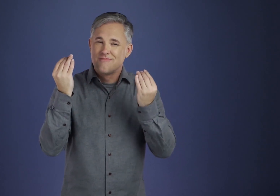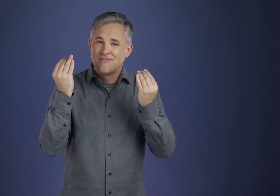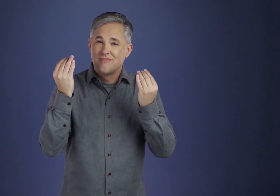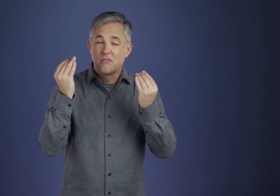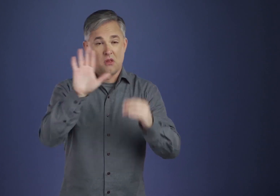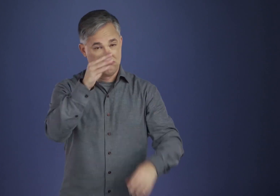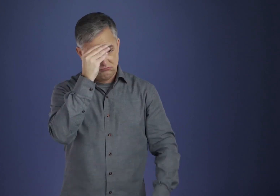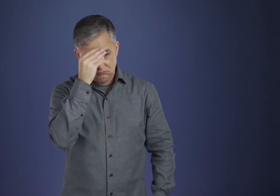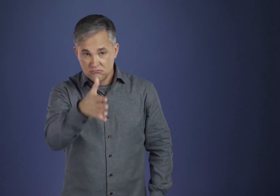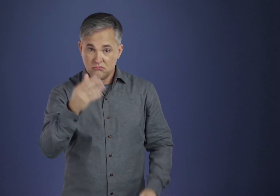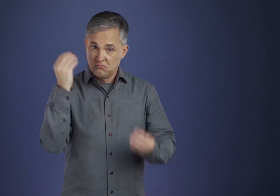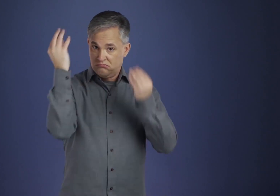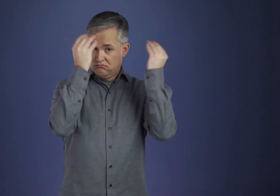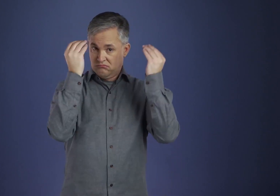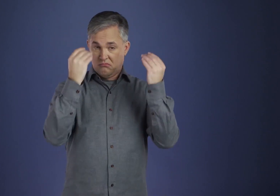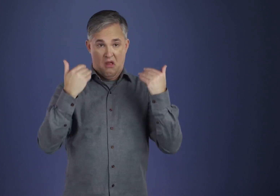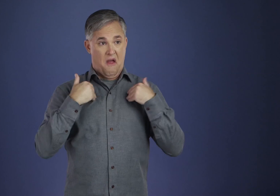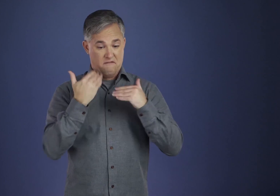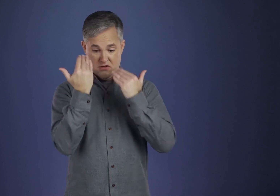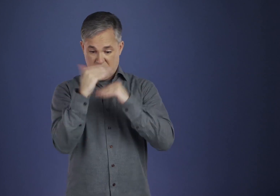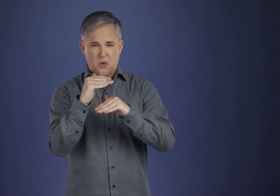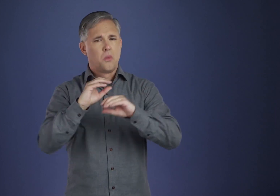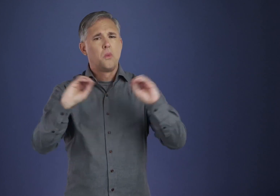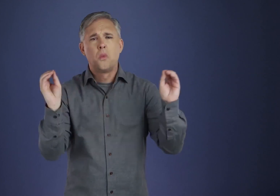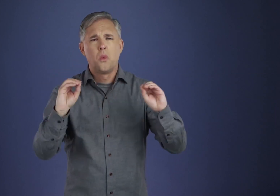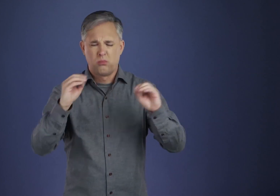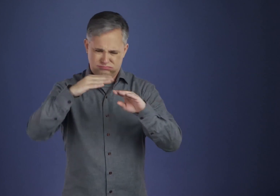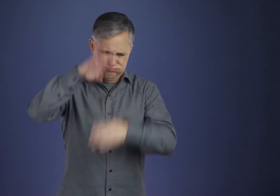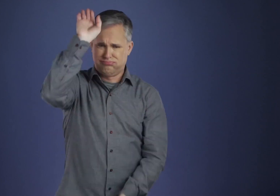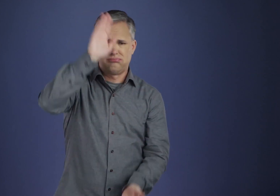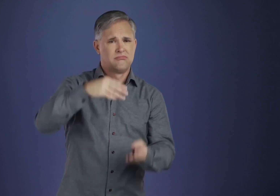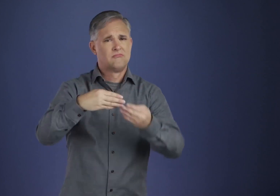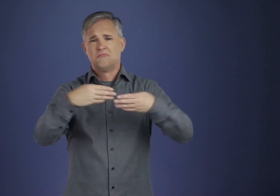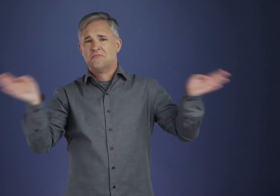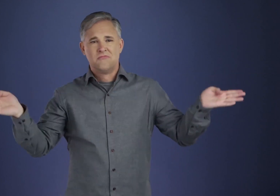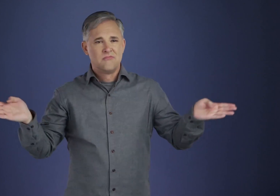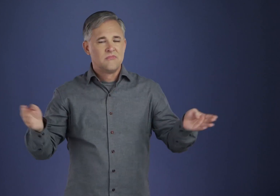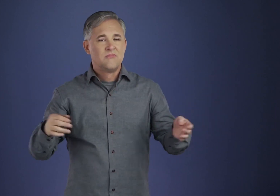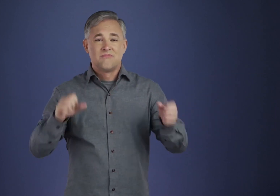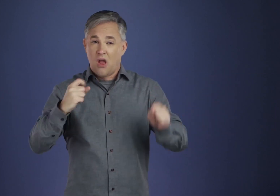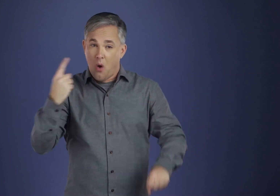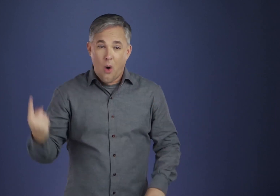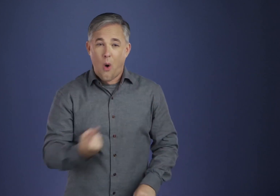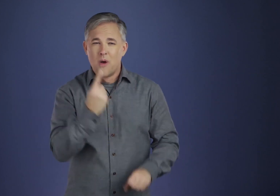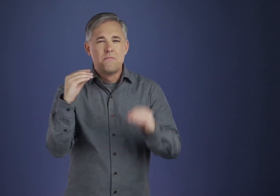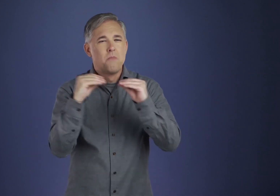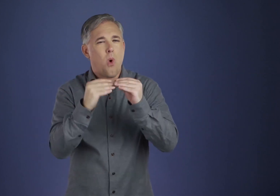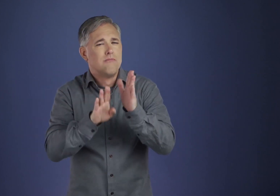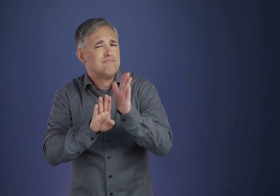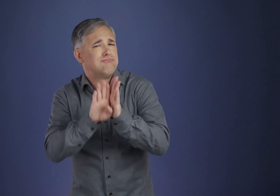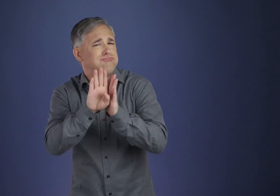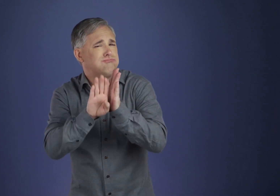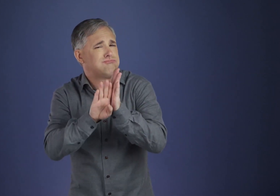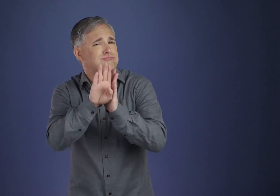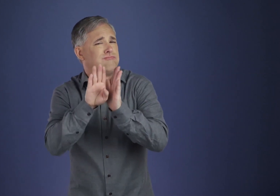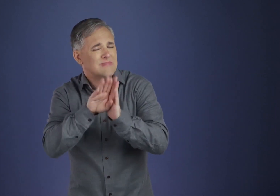Meditation is something which can always be further developed. It has no boundaries, either of width or height.